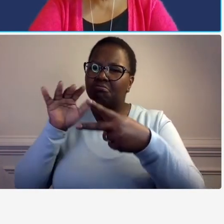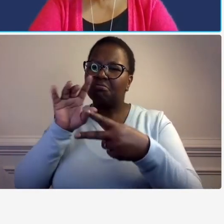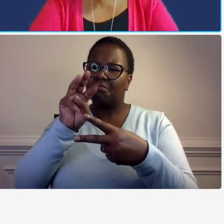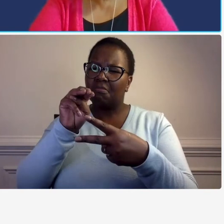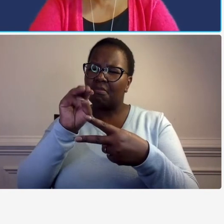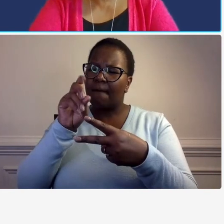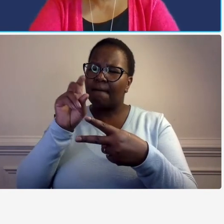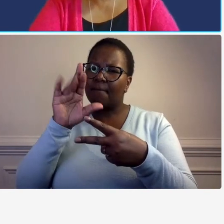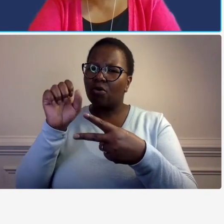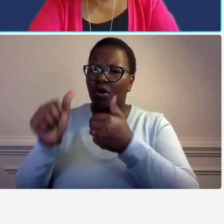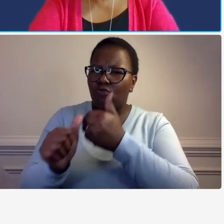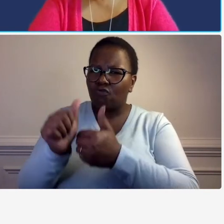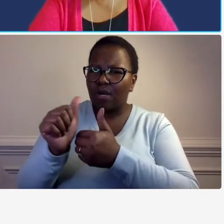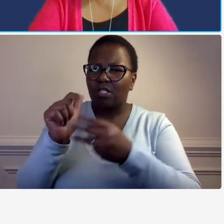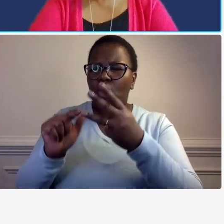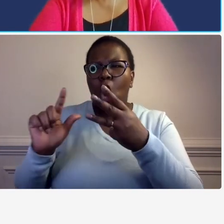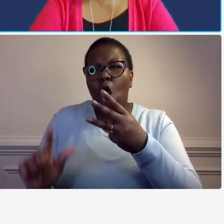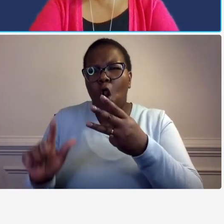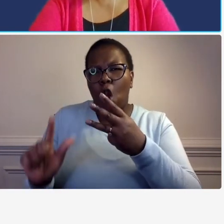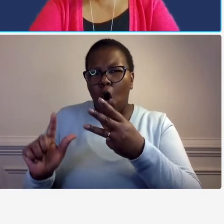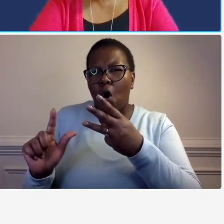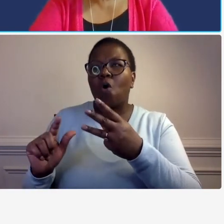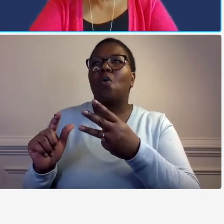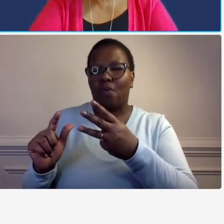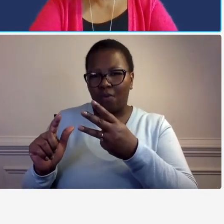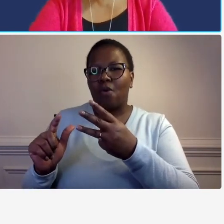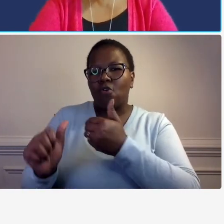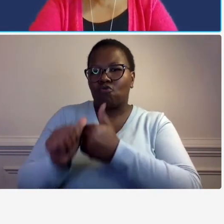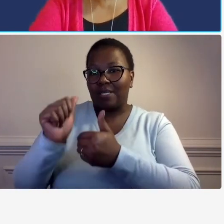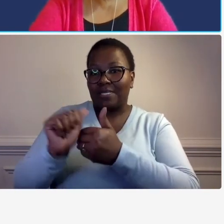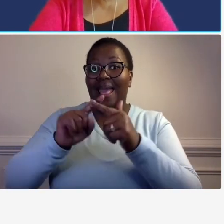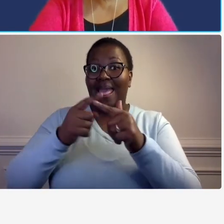by catherine valentine and told that you need additional information or that you're questioning